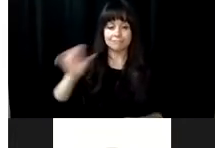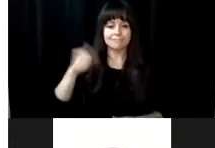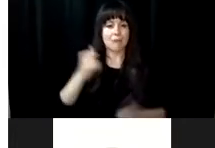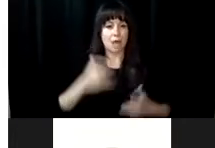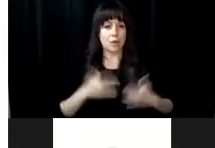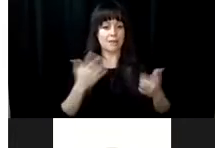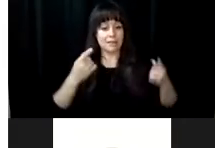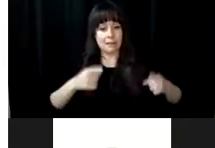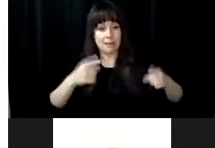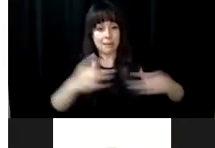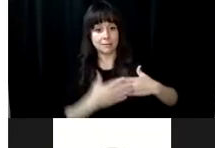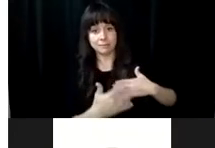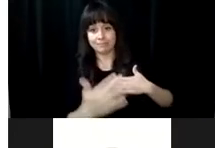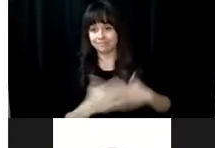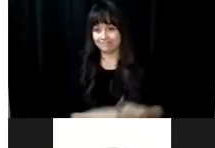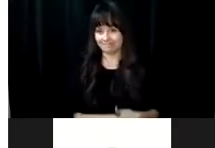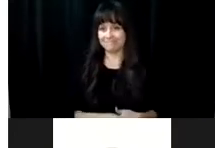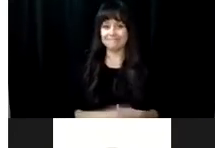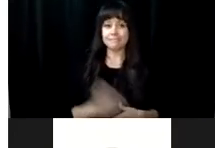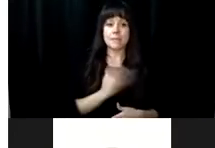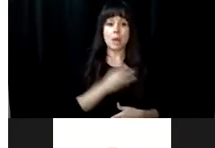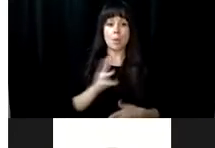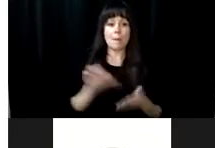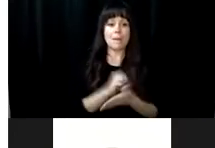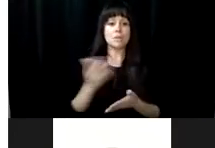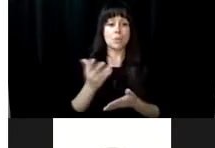information about our history and to learn about other events